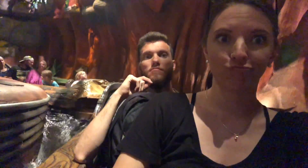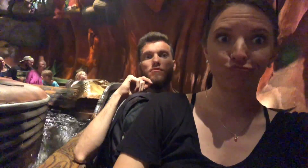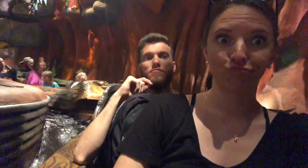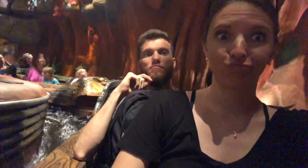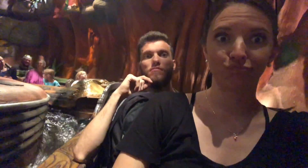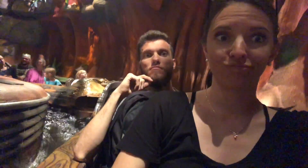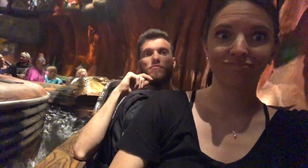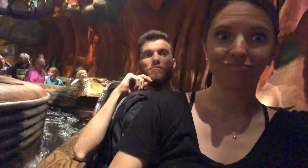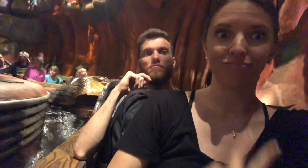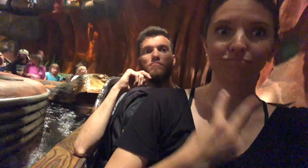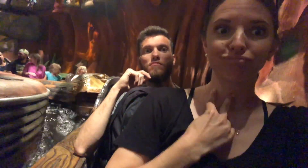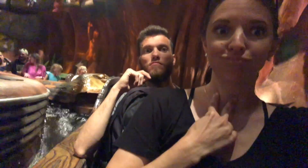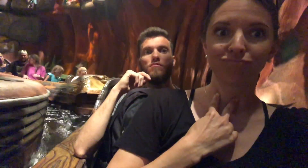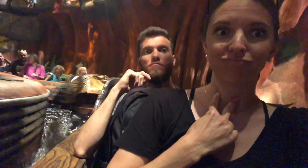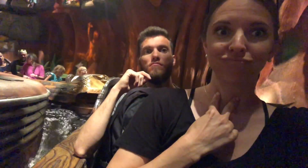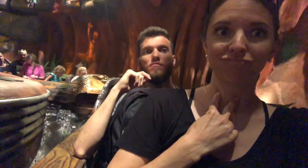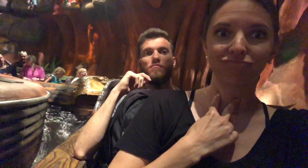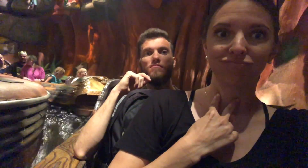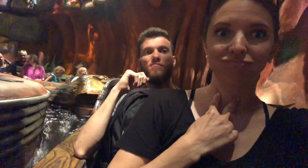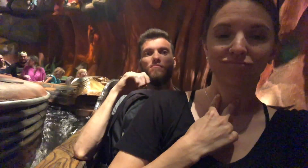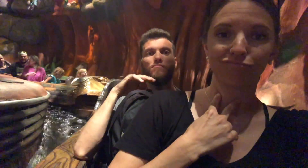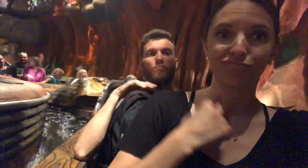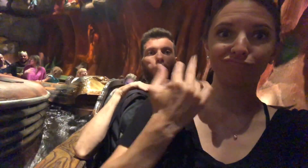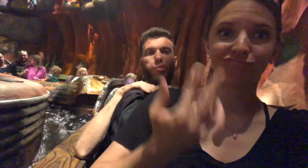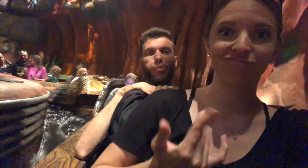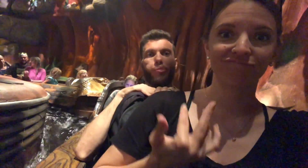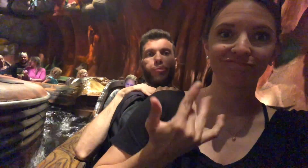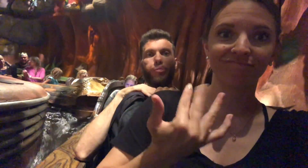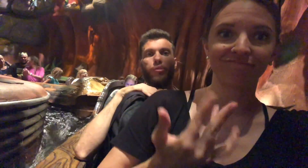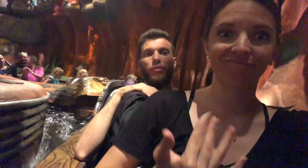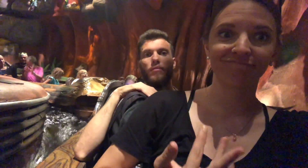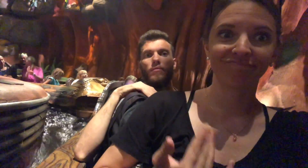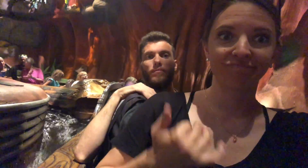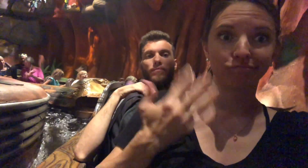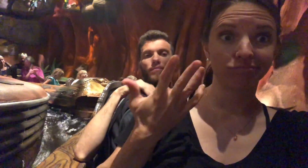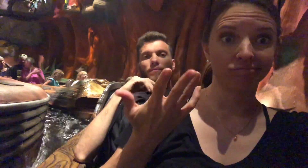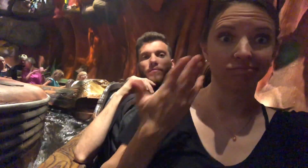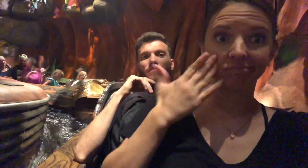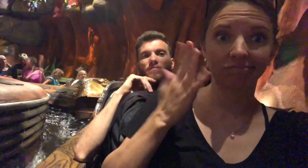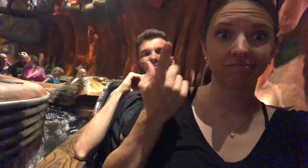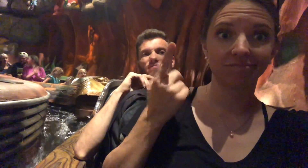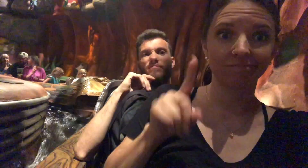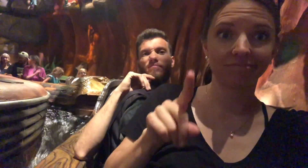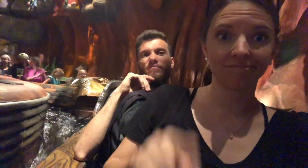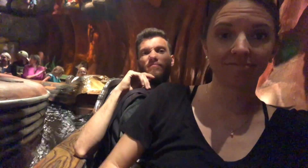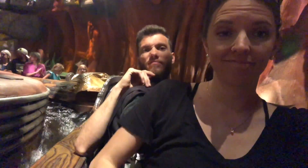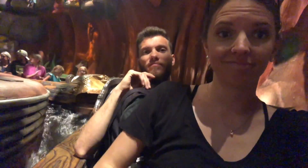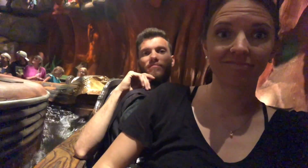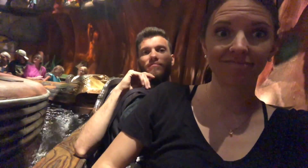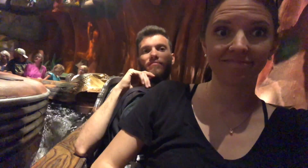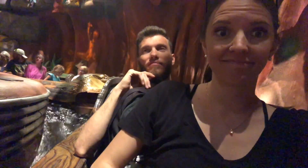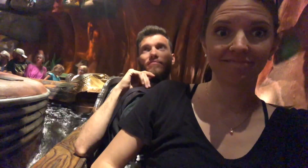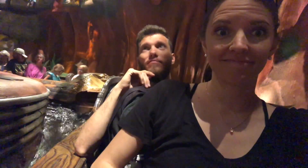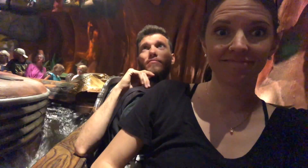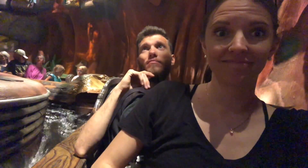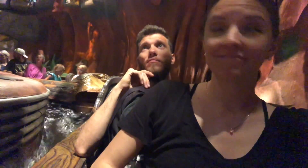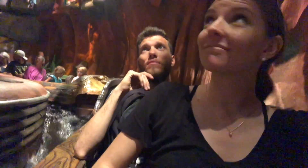So, we're stuck and waiting. I don't know what happened.